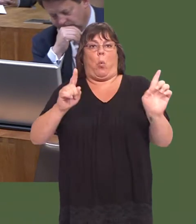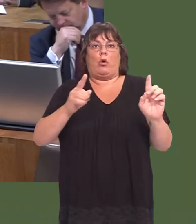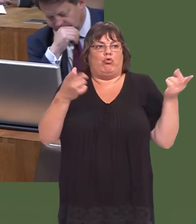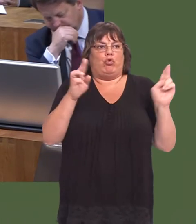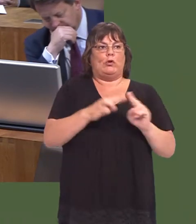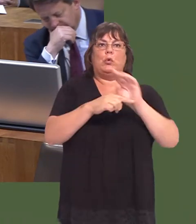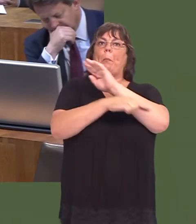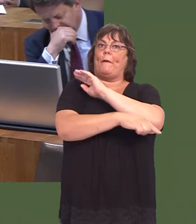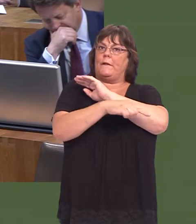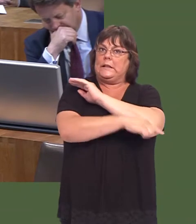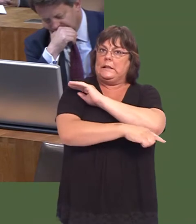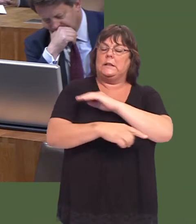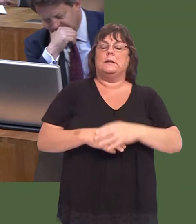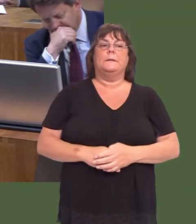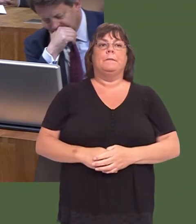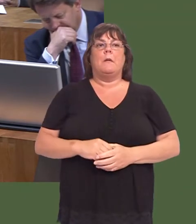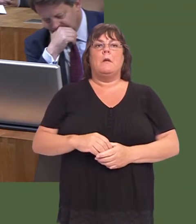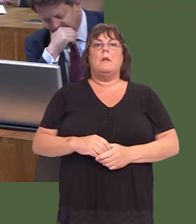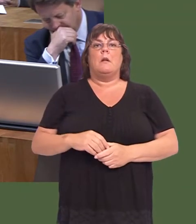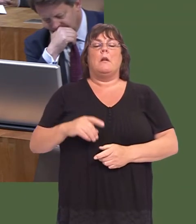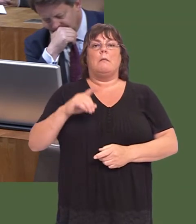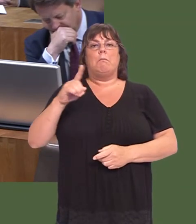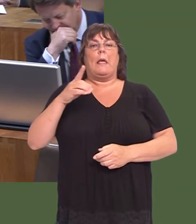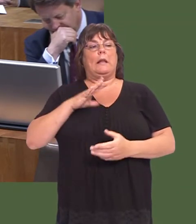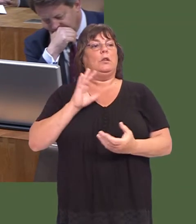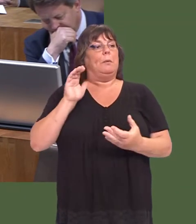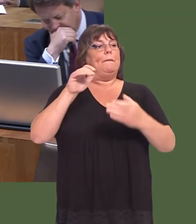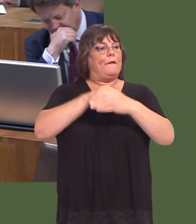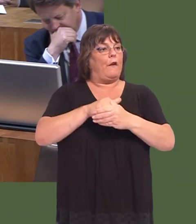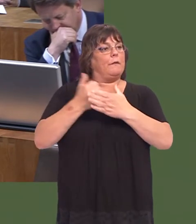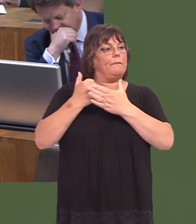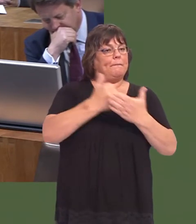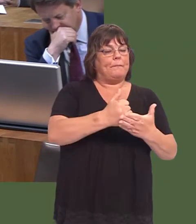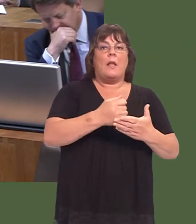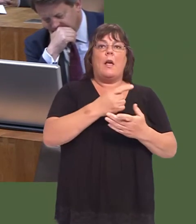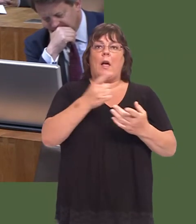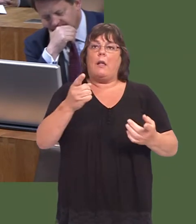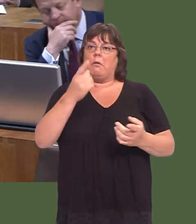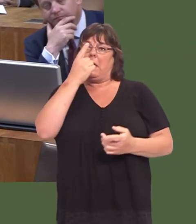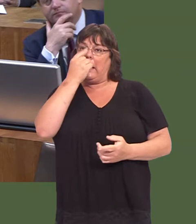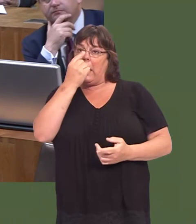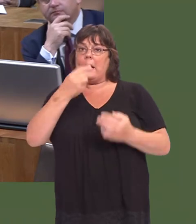important role that they are able to play, and of course they will be able to do that